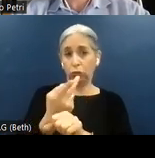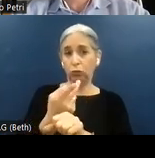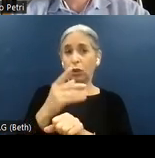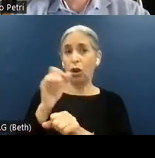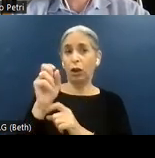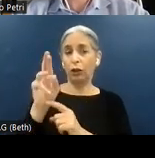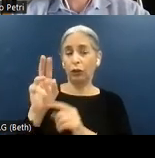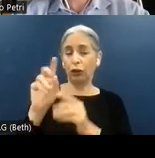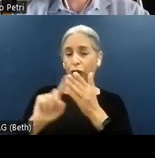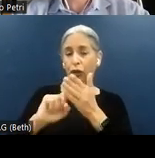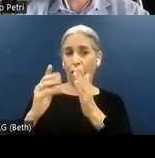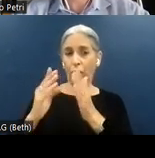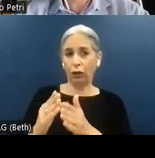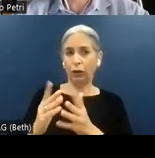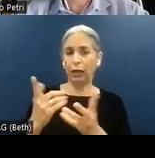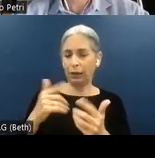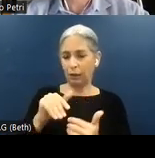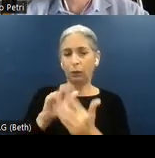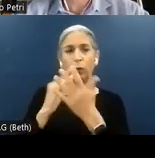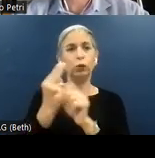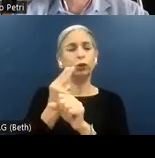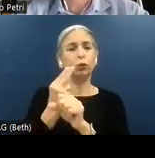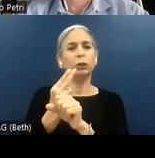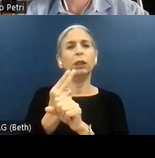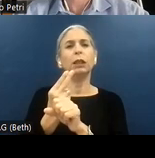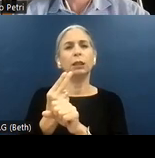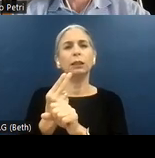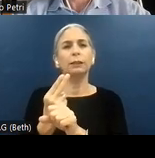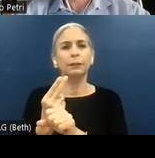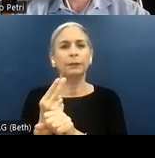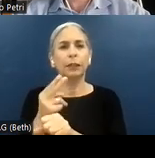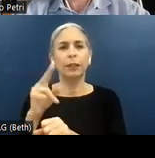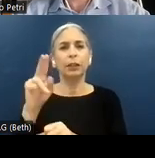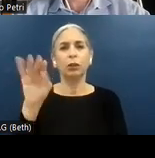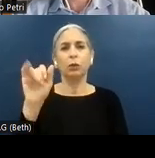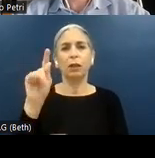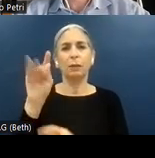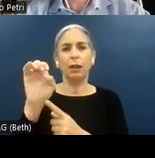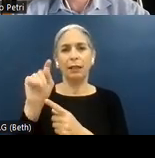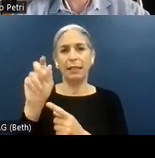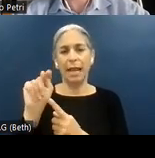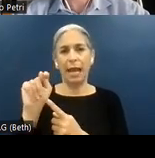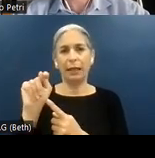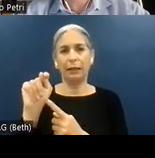follow a structured approach using the UsableNet audit platform. The audit starts first performing